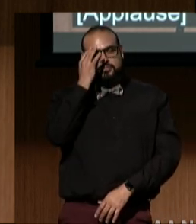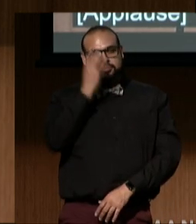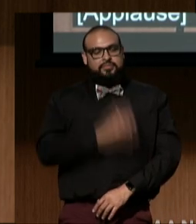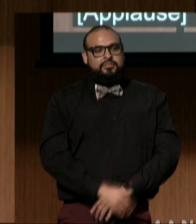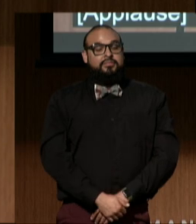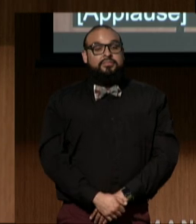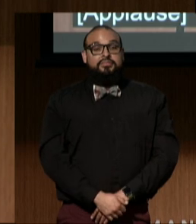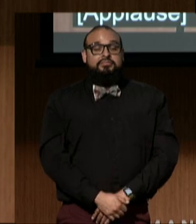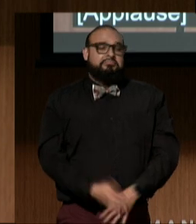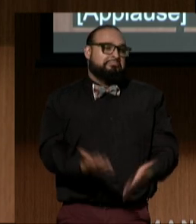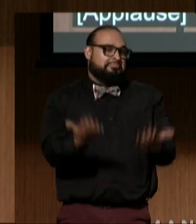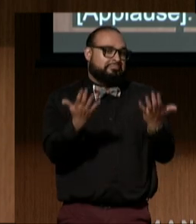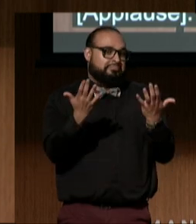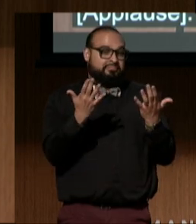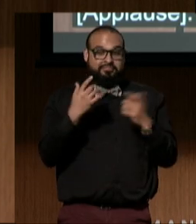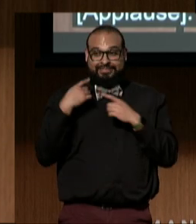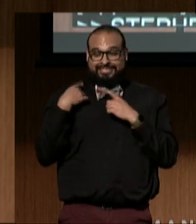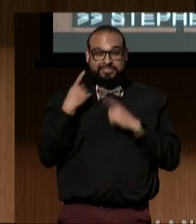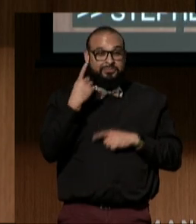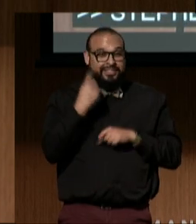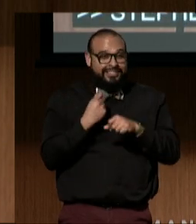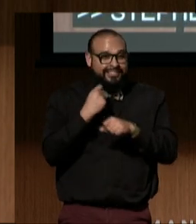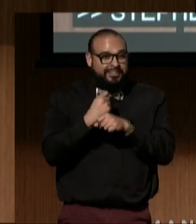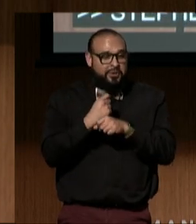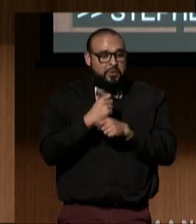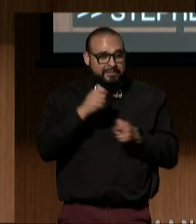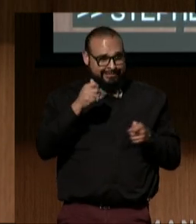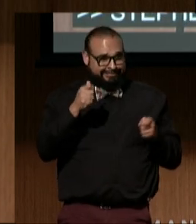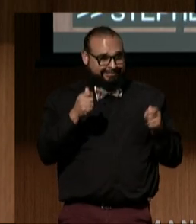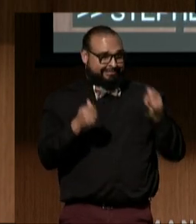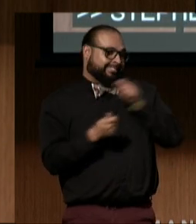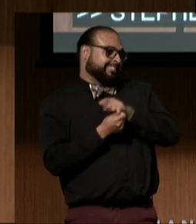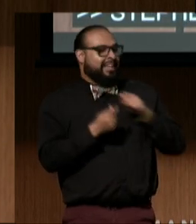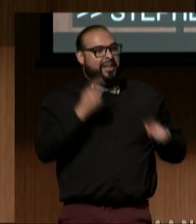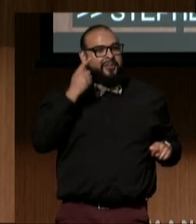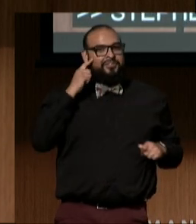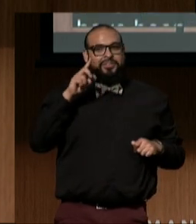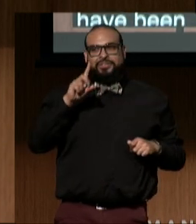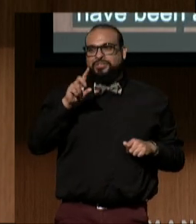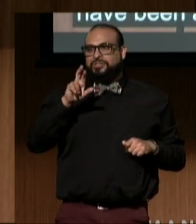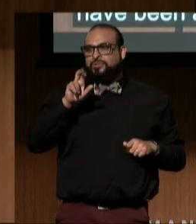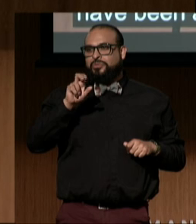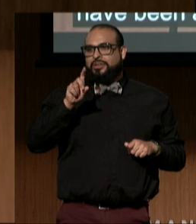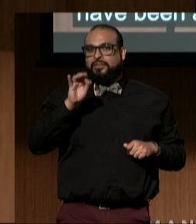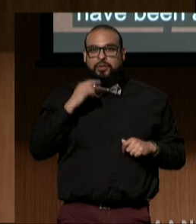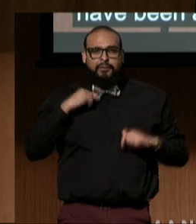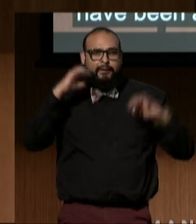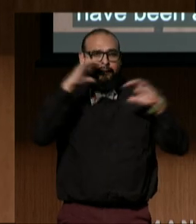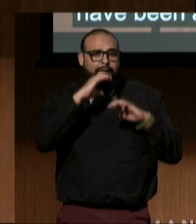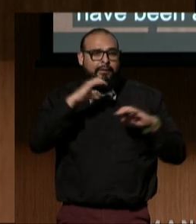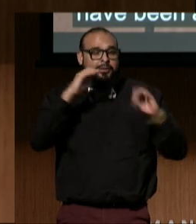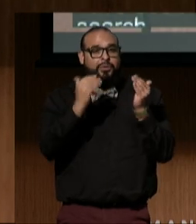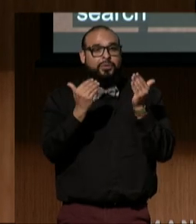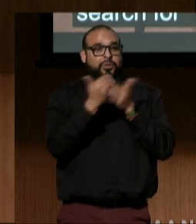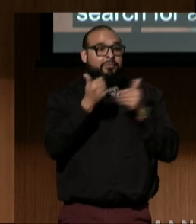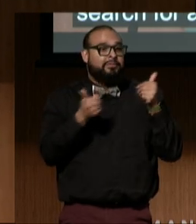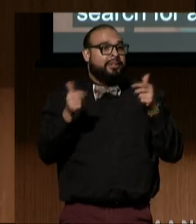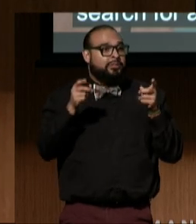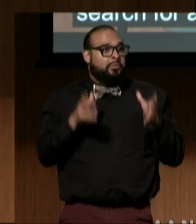Clearly, the past 12 months have been a year of great change for DREDF. The search for a new executive director was long and difficult.